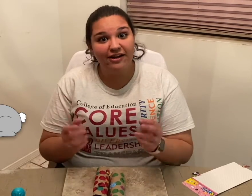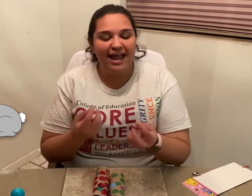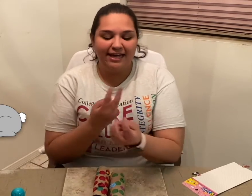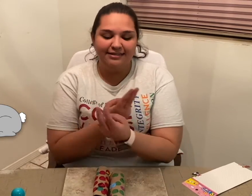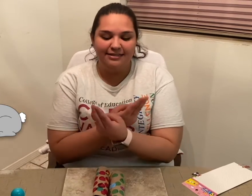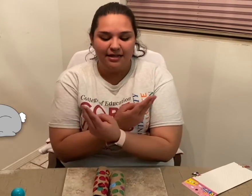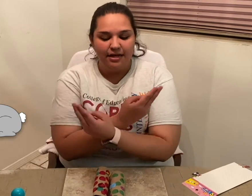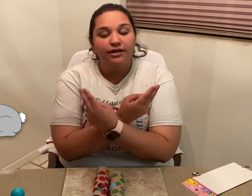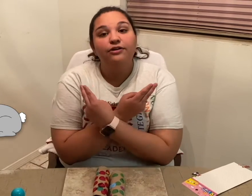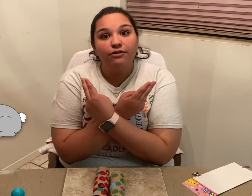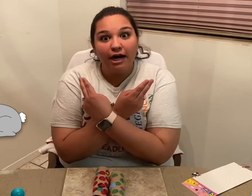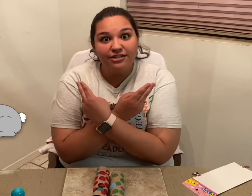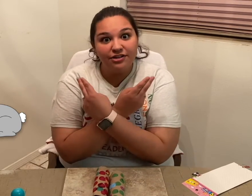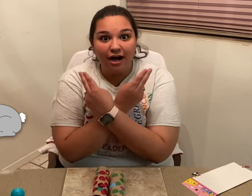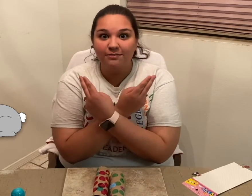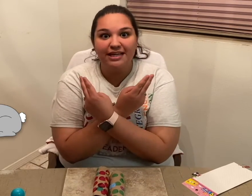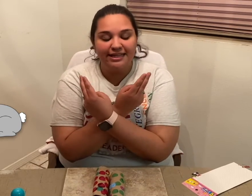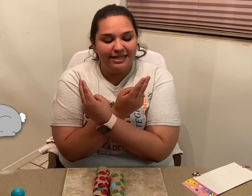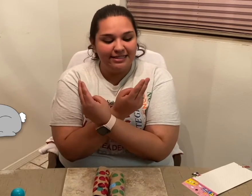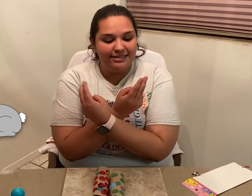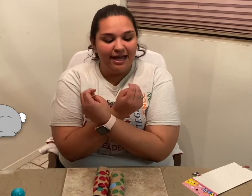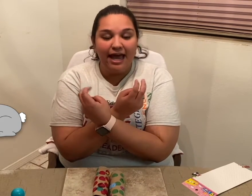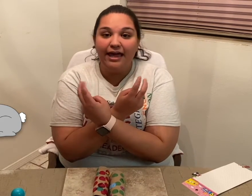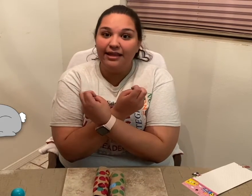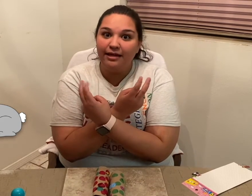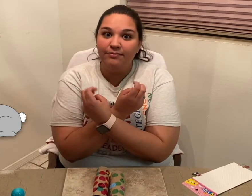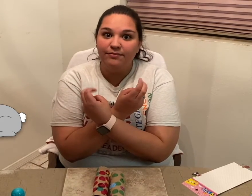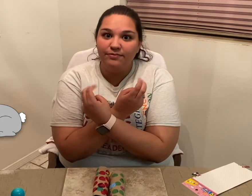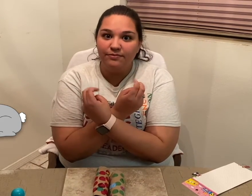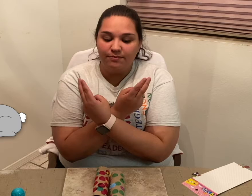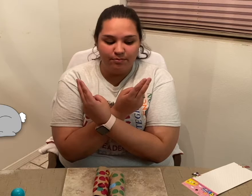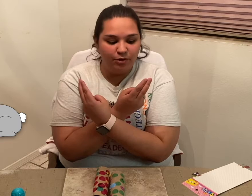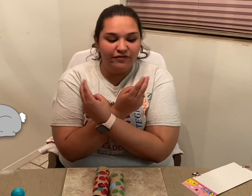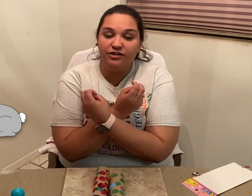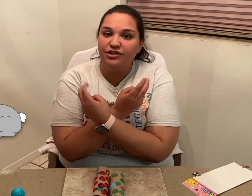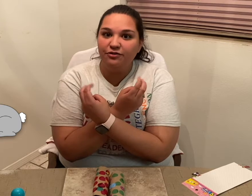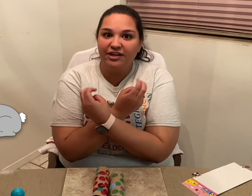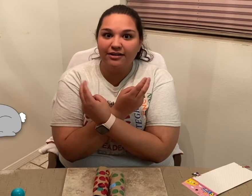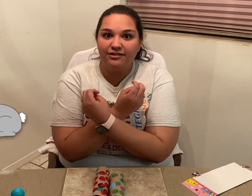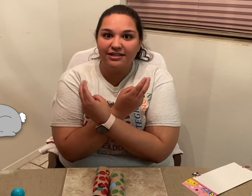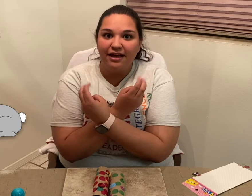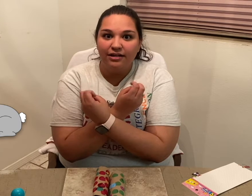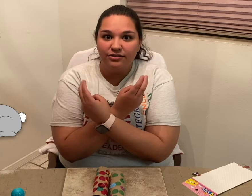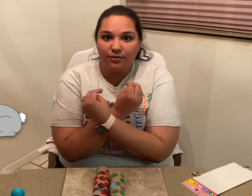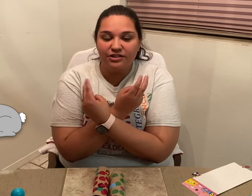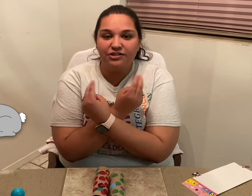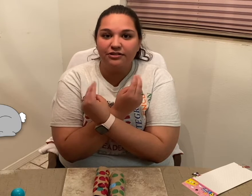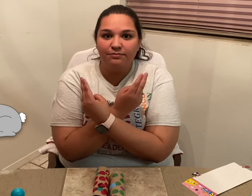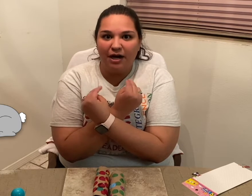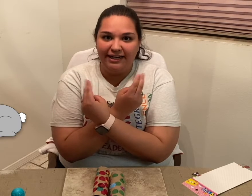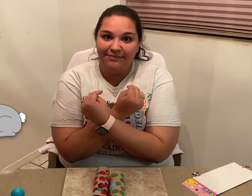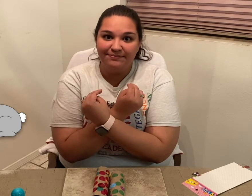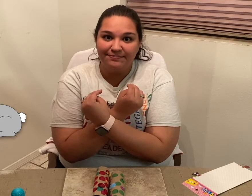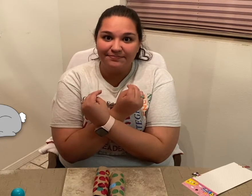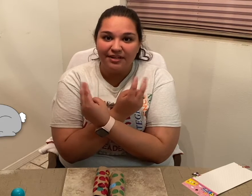hands, cross your arms like this and then move your two fingers towards your body.